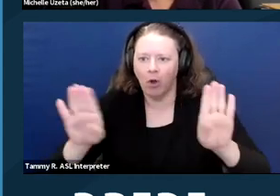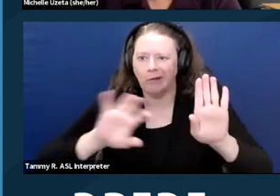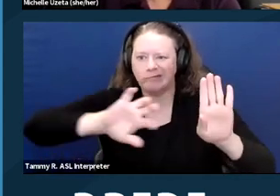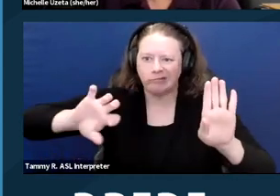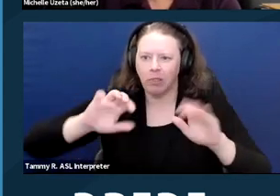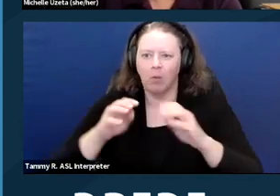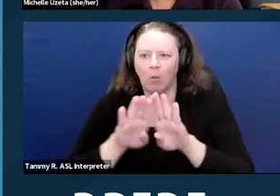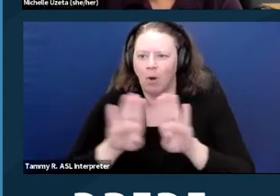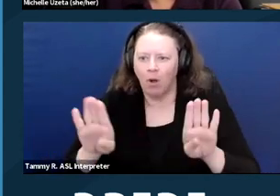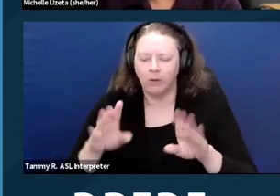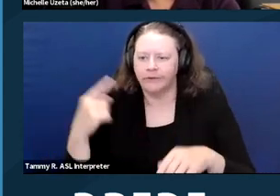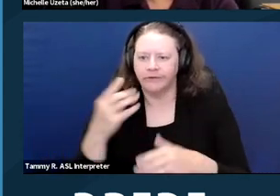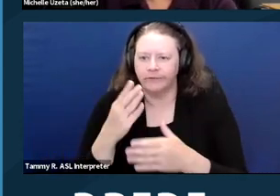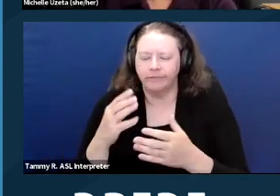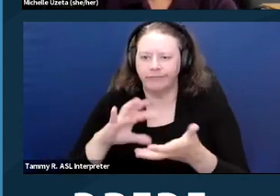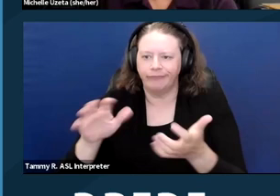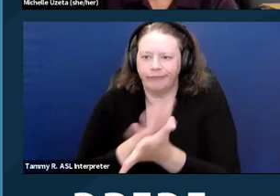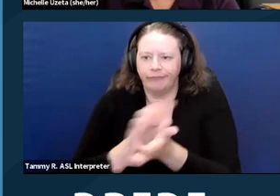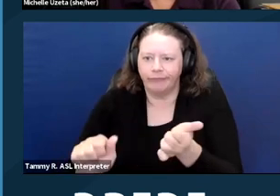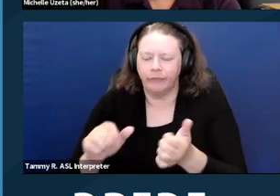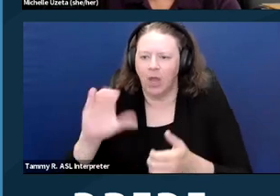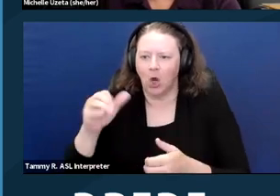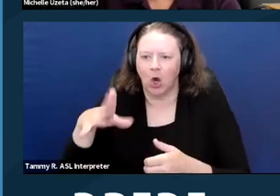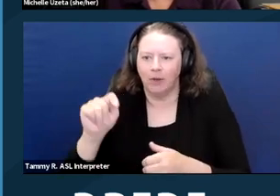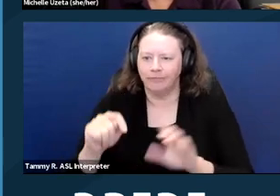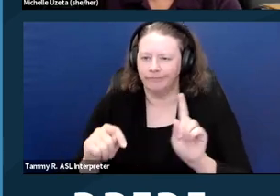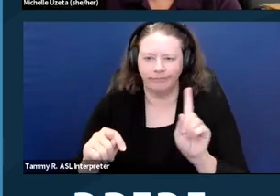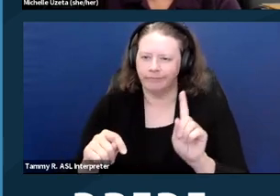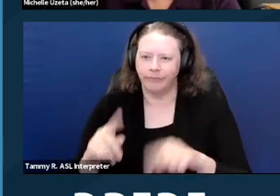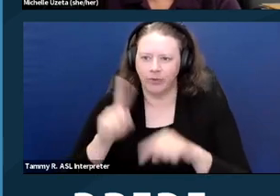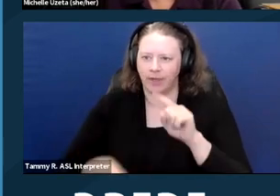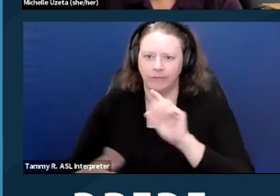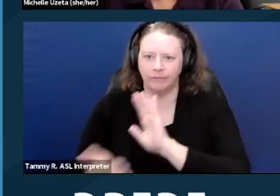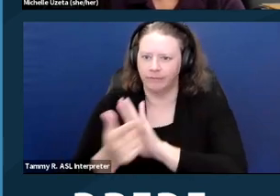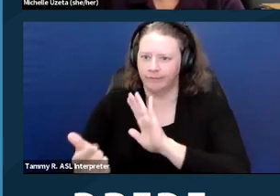somehow mark up the carpets, et cetera." That's not legal either.